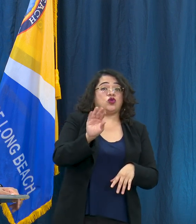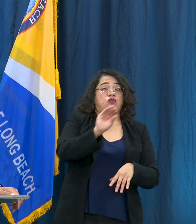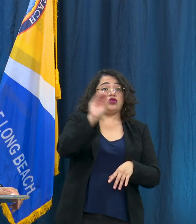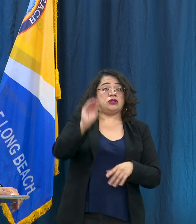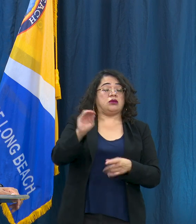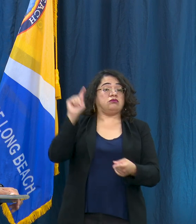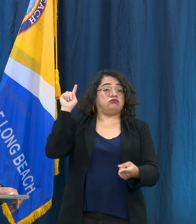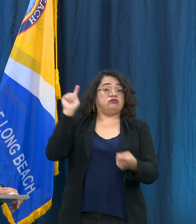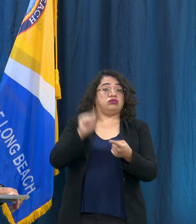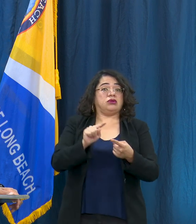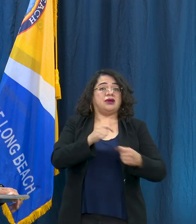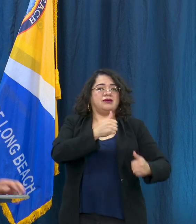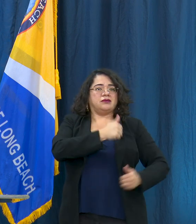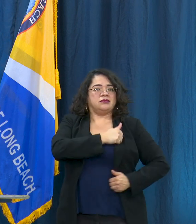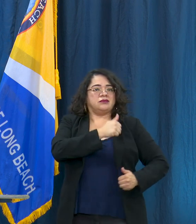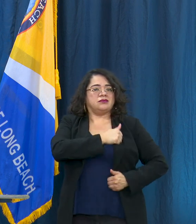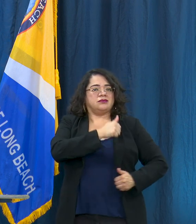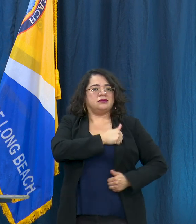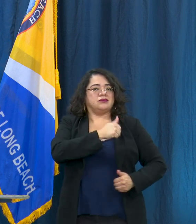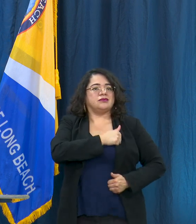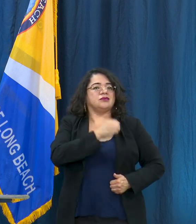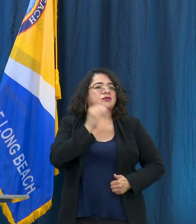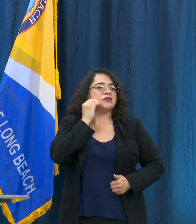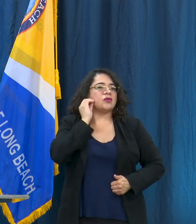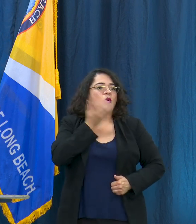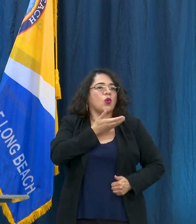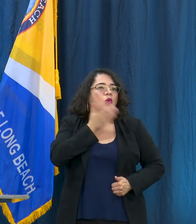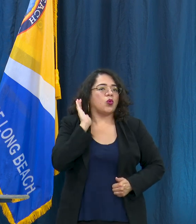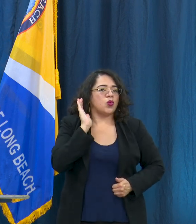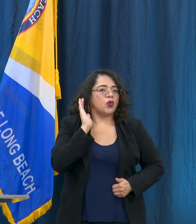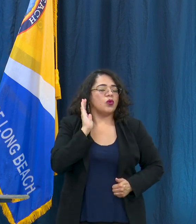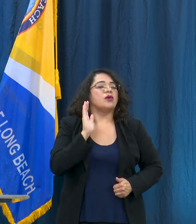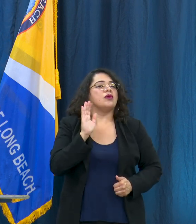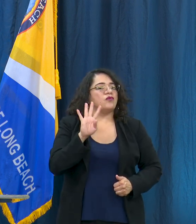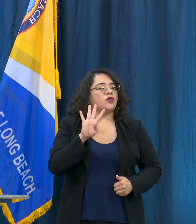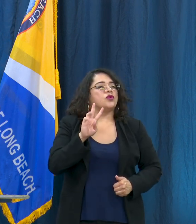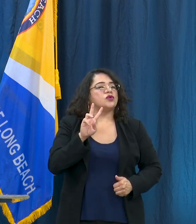veterans experiencing homelessness in Long Beach and this has been because of